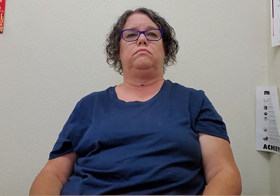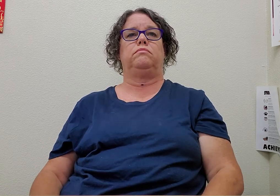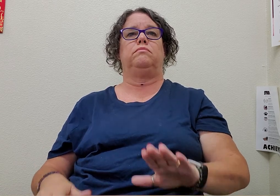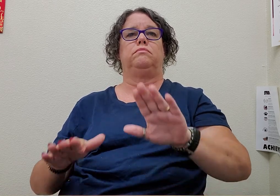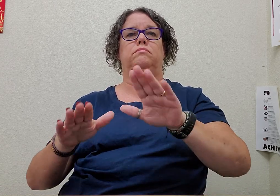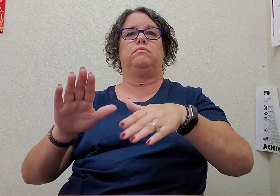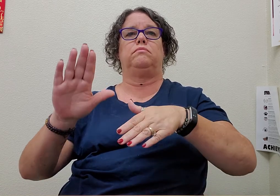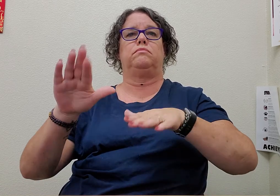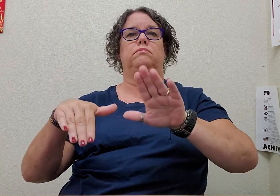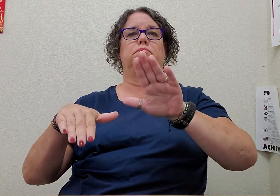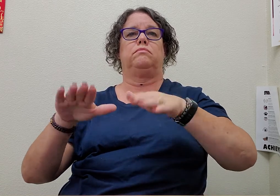walk